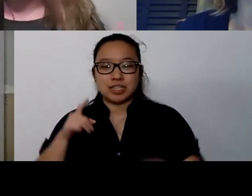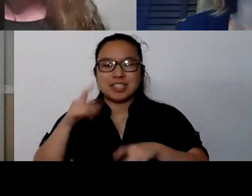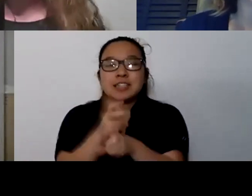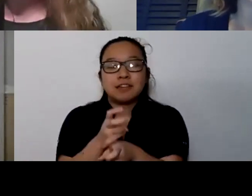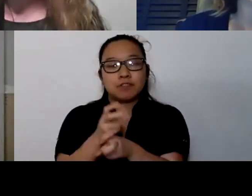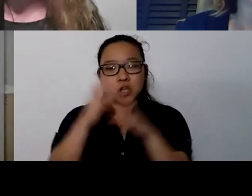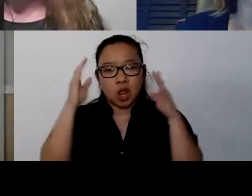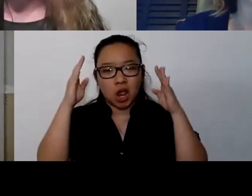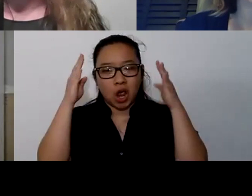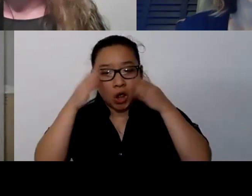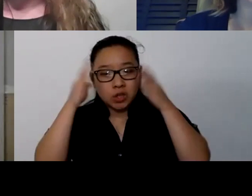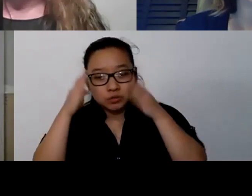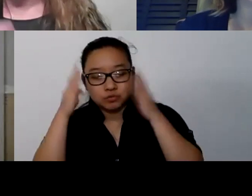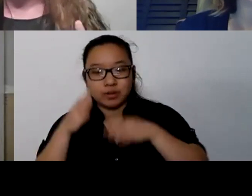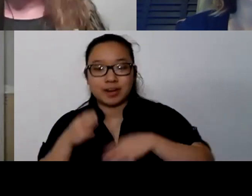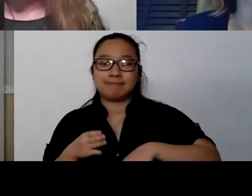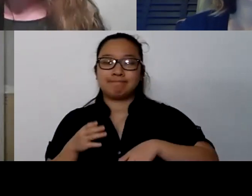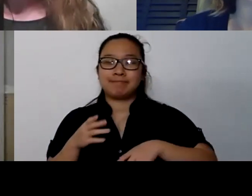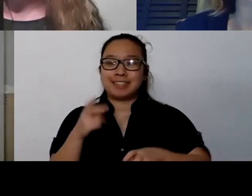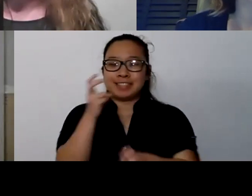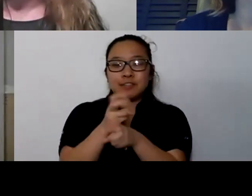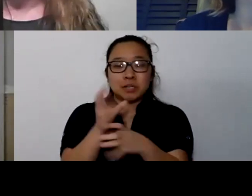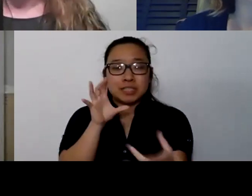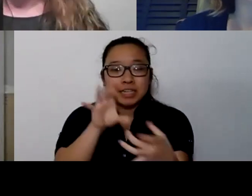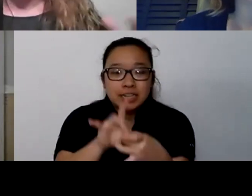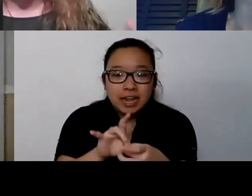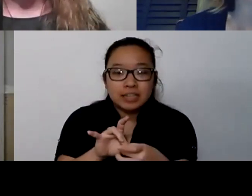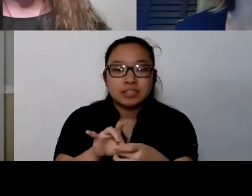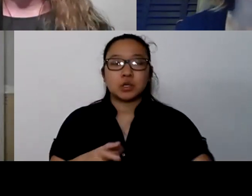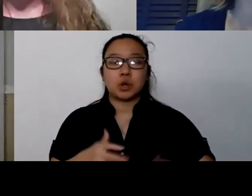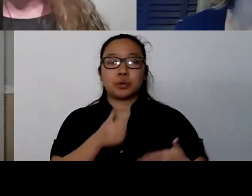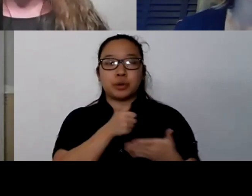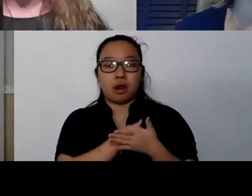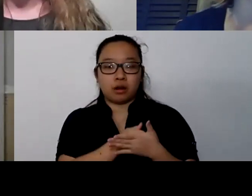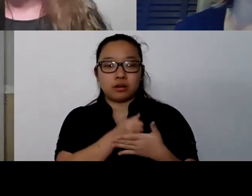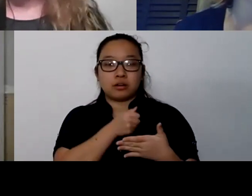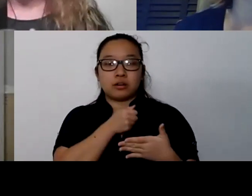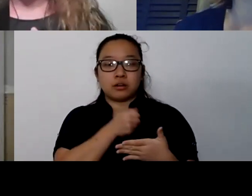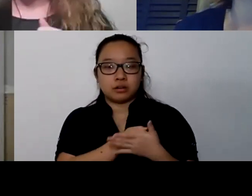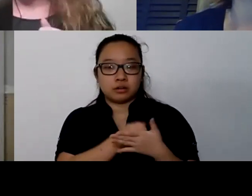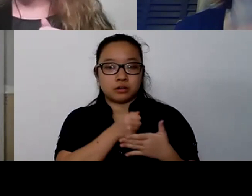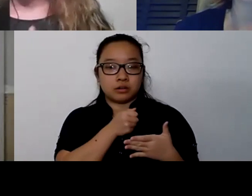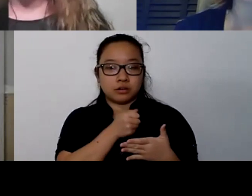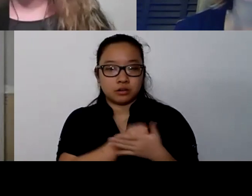It's shutting down. Actually, your heart rate lowers. It's about just getting some space.